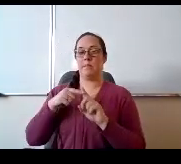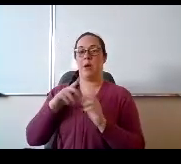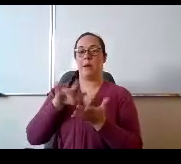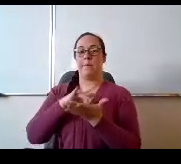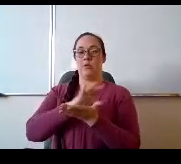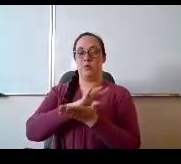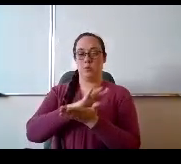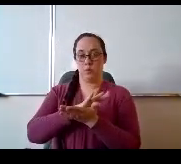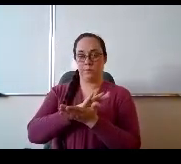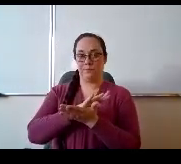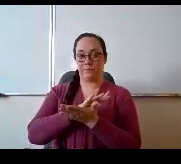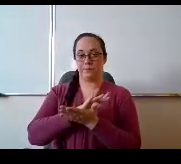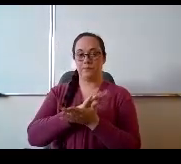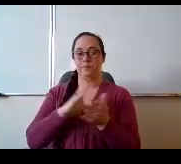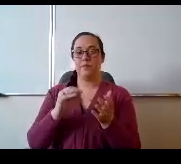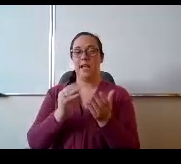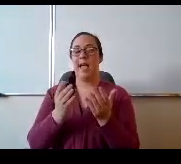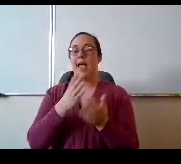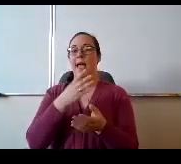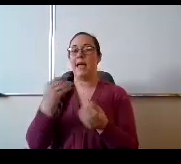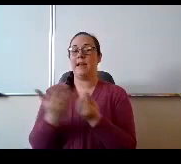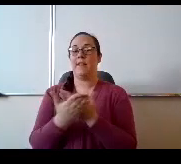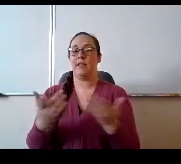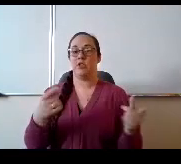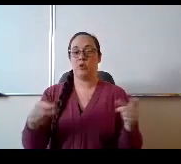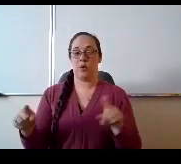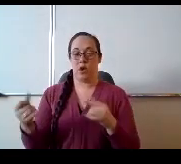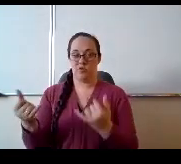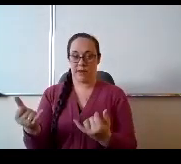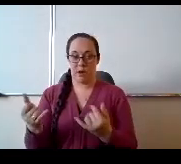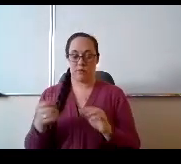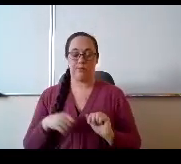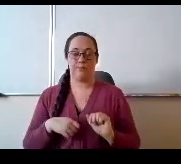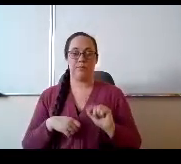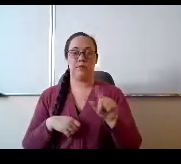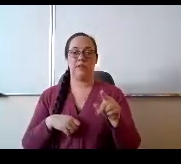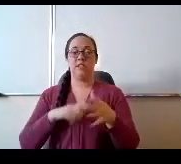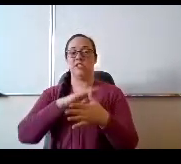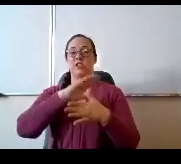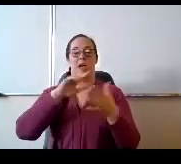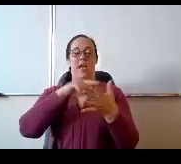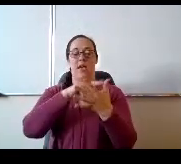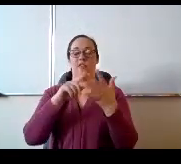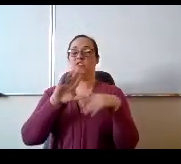that are going on right now. This is all. S are one funded for what's